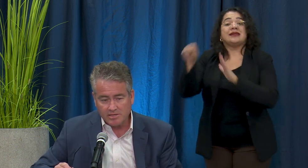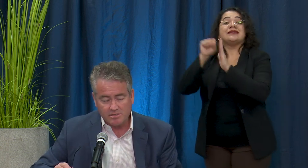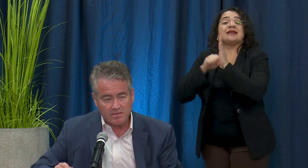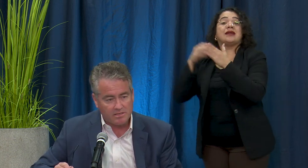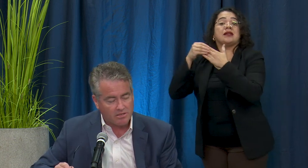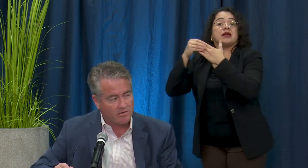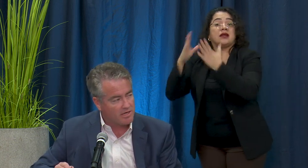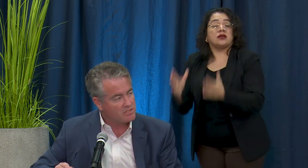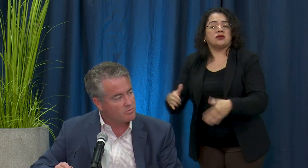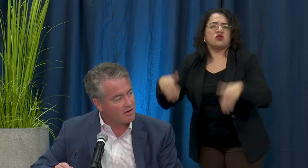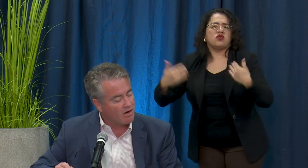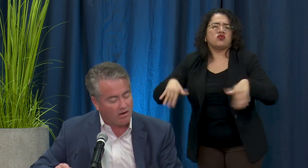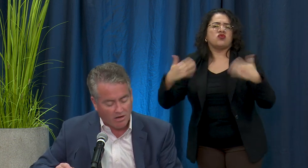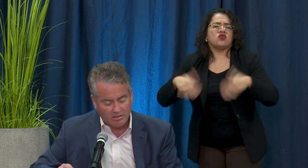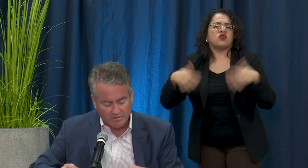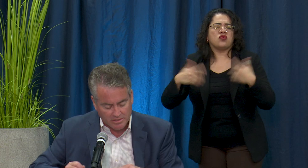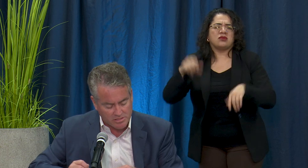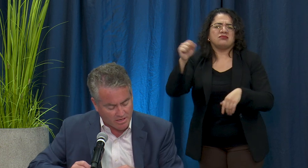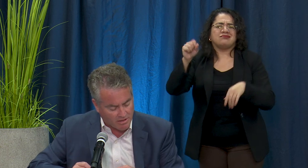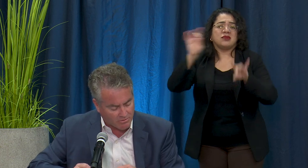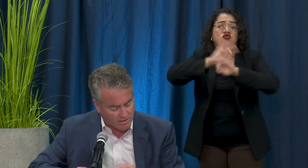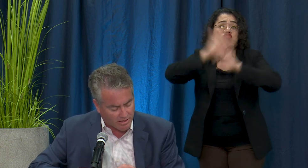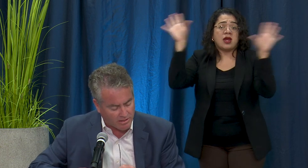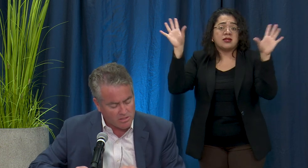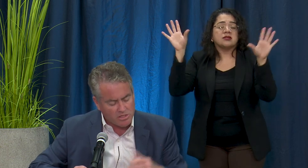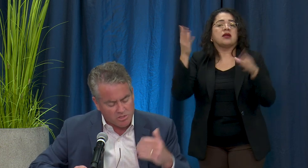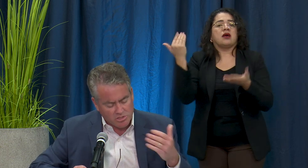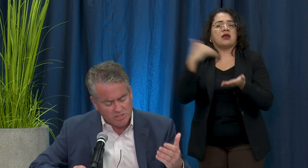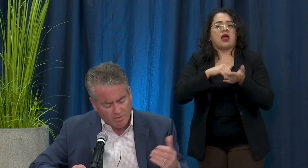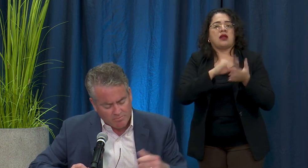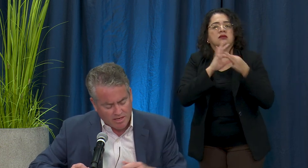because it is a crisis and we are all in this together again. Just some update